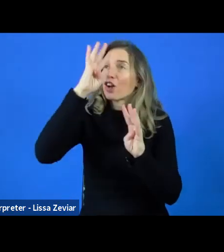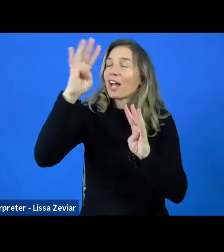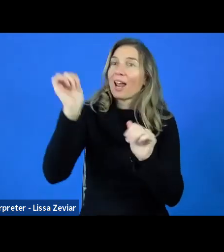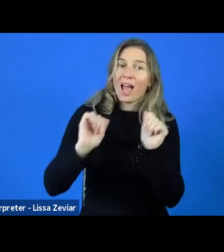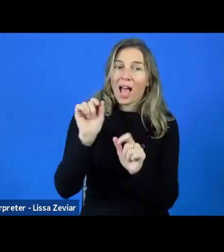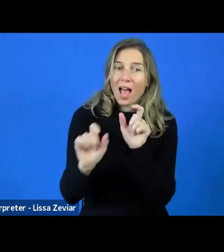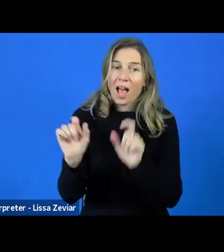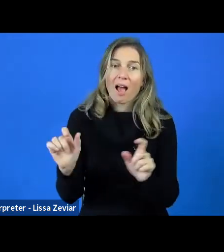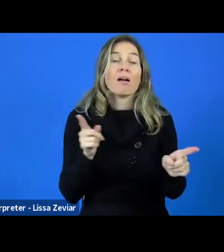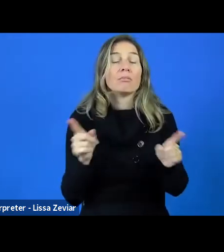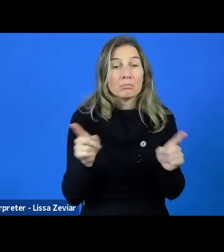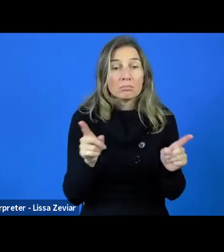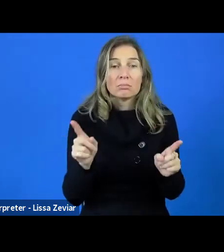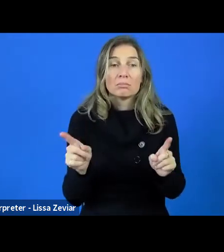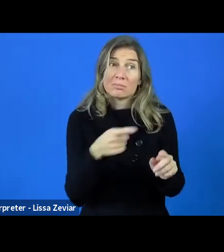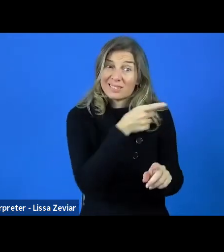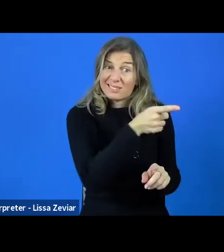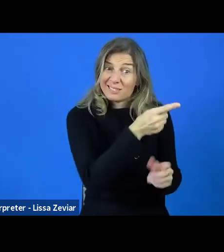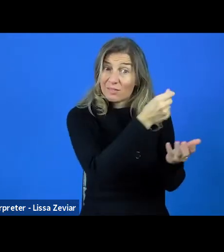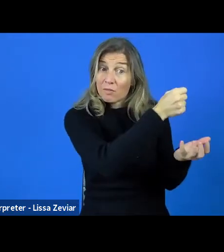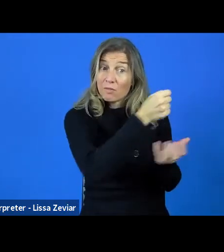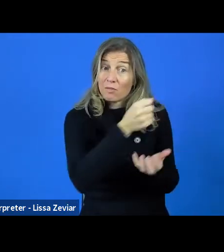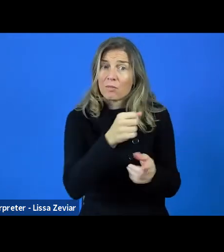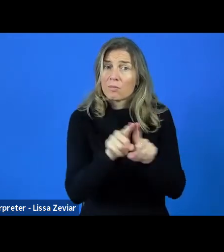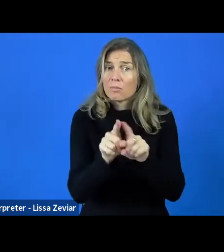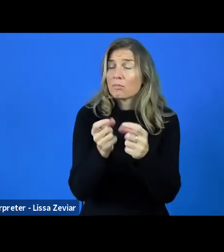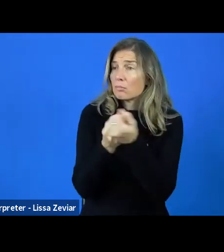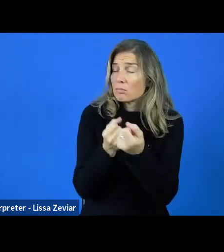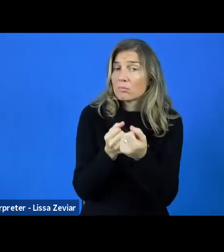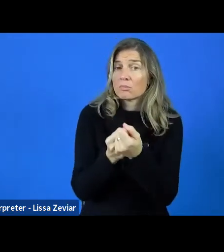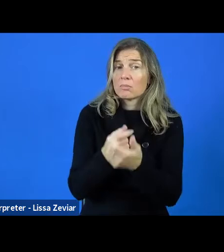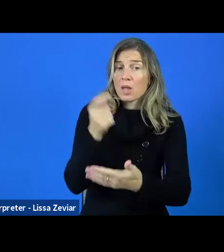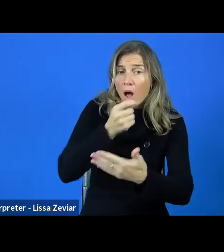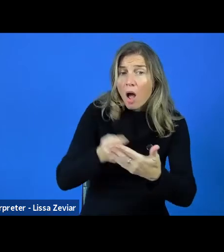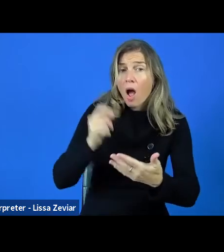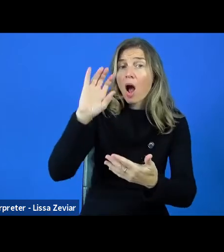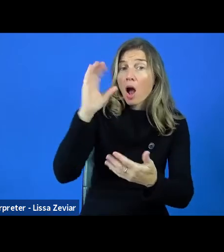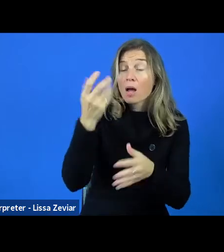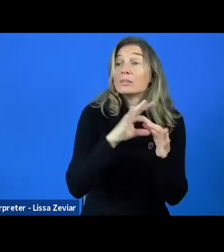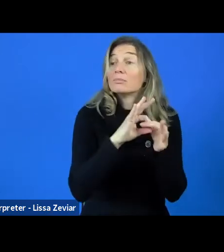in order to support the development of art and culture related to persons with disabilities.